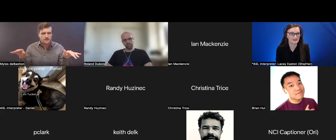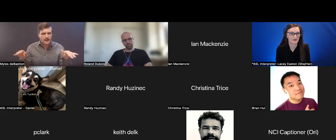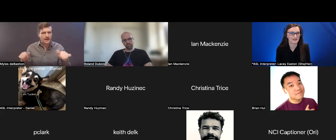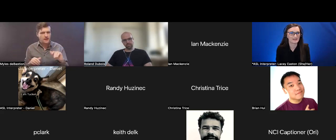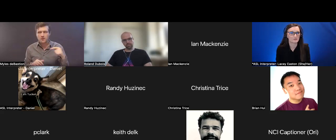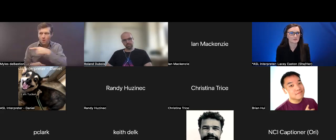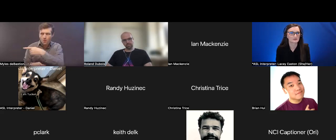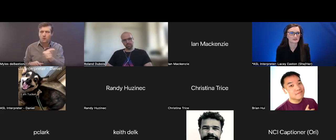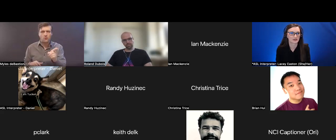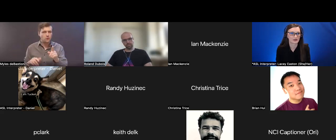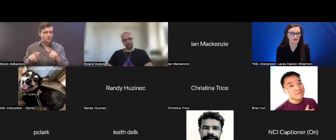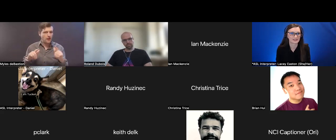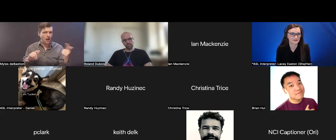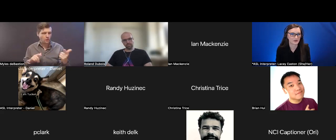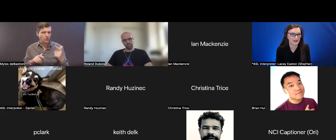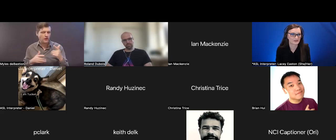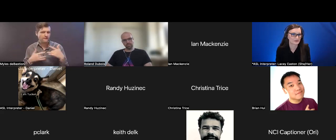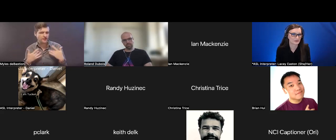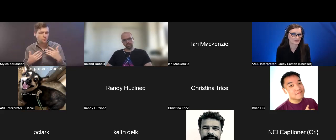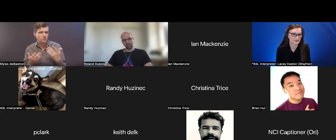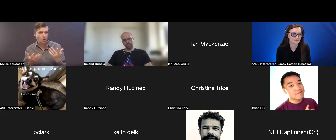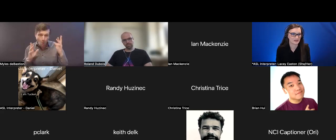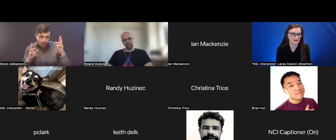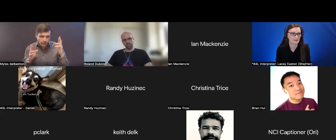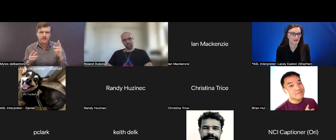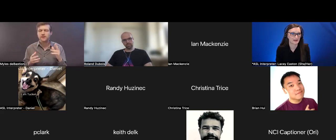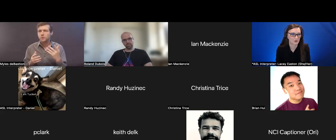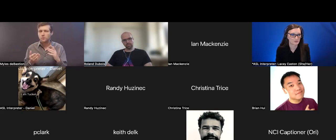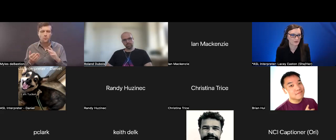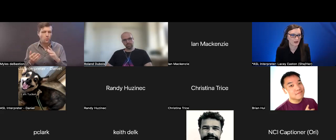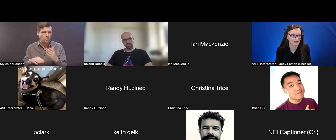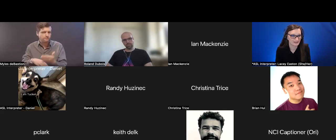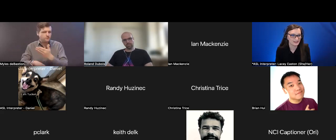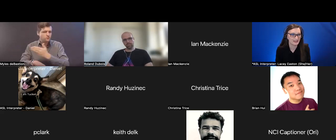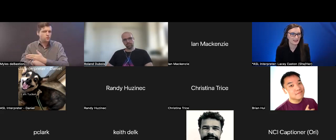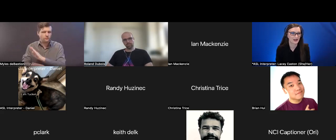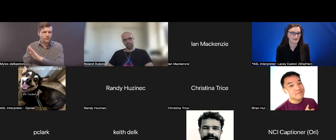And then we will start noticing these creative solutions being applied more broadly. At least